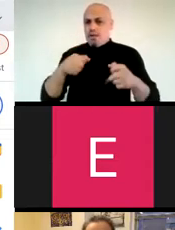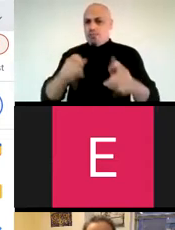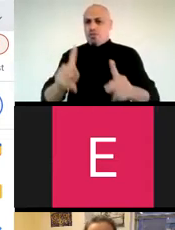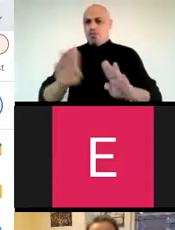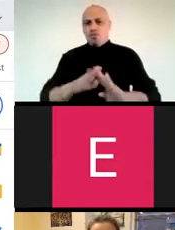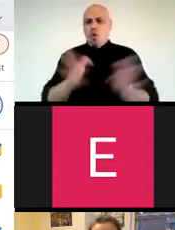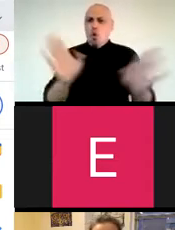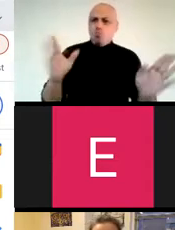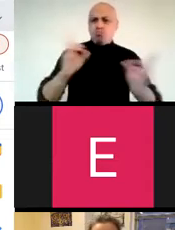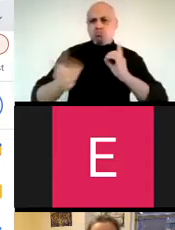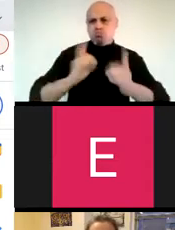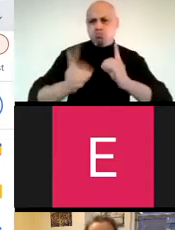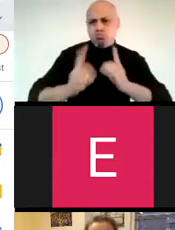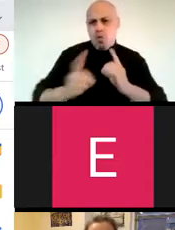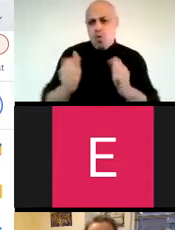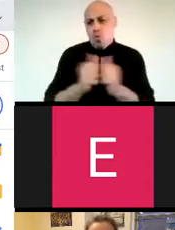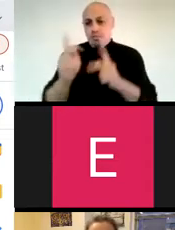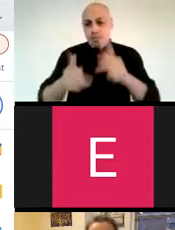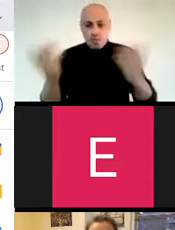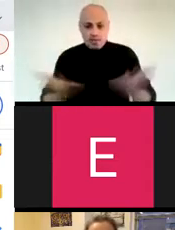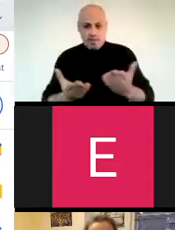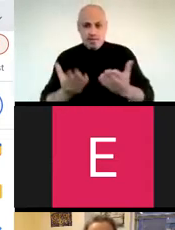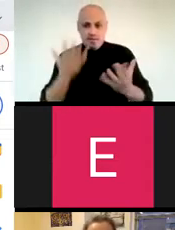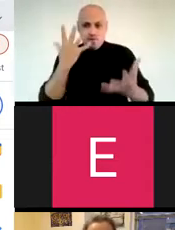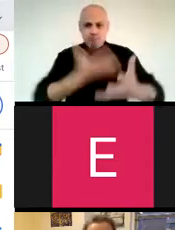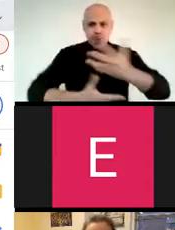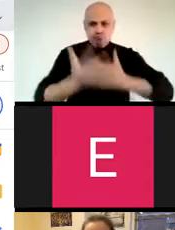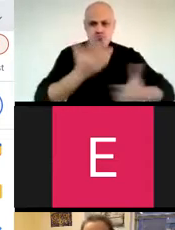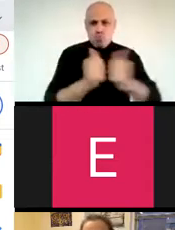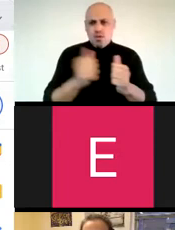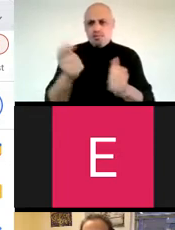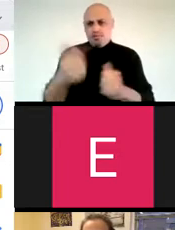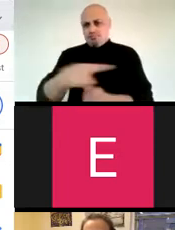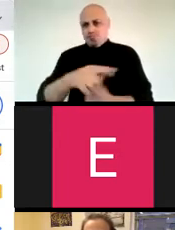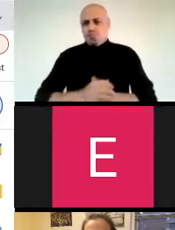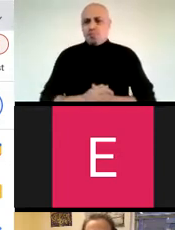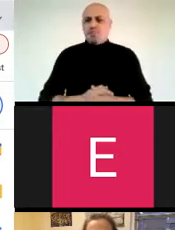the event, there will be an opportunity for open dialogue with attendees to engage in discussion